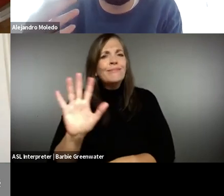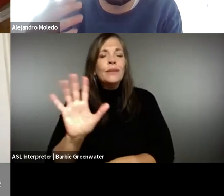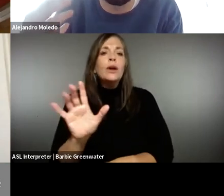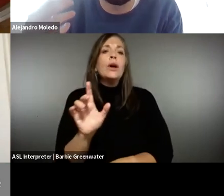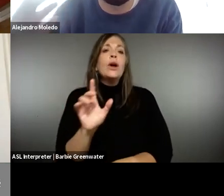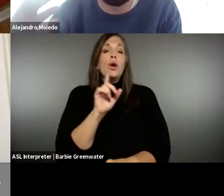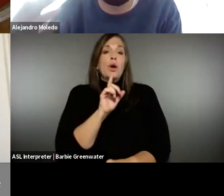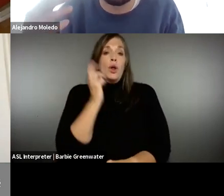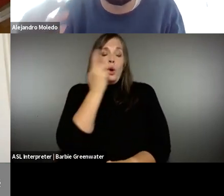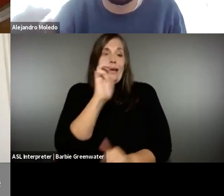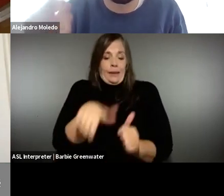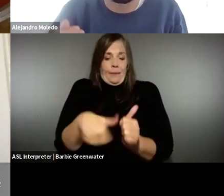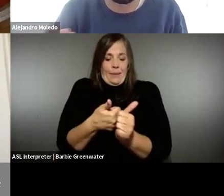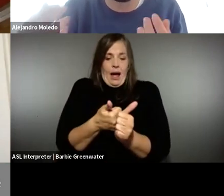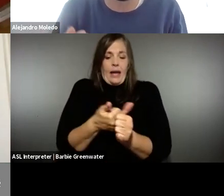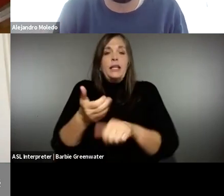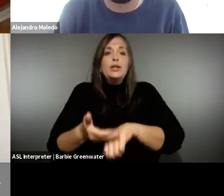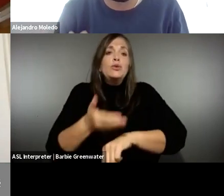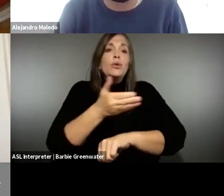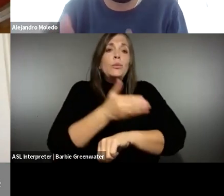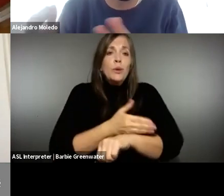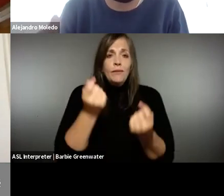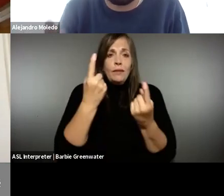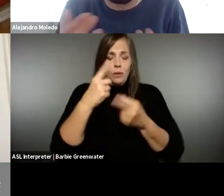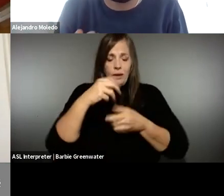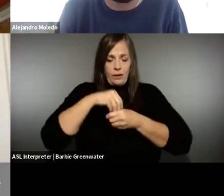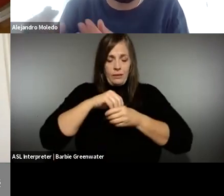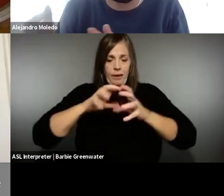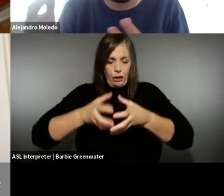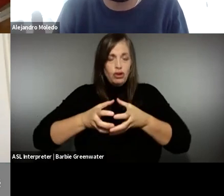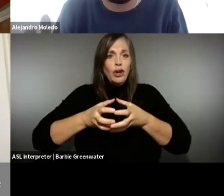another and be able to name and shame. The reason behind monitoring